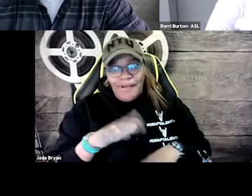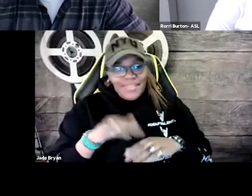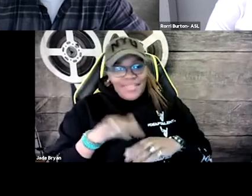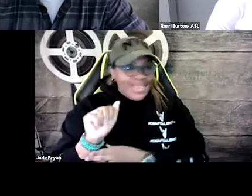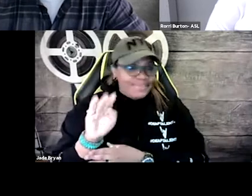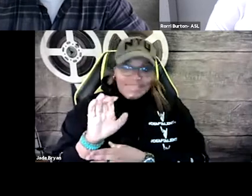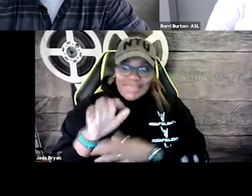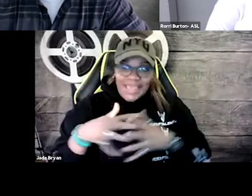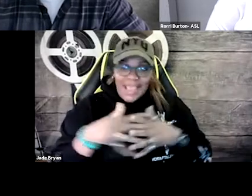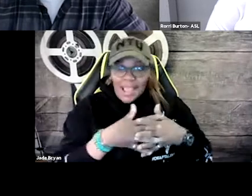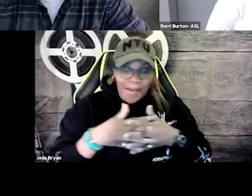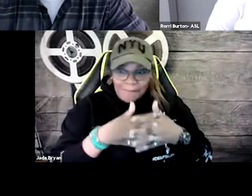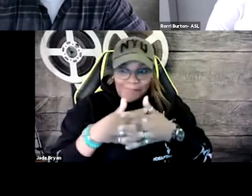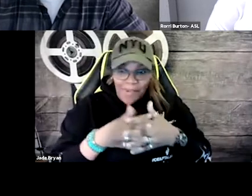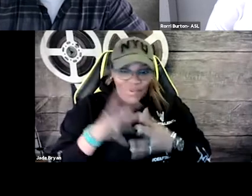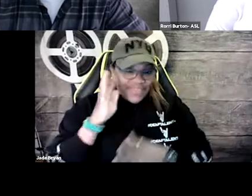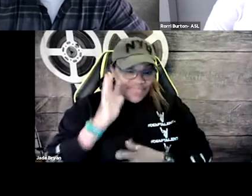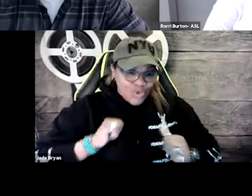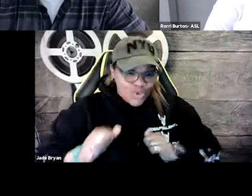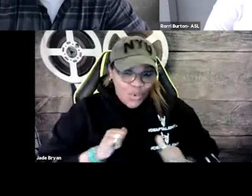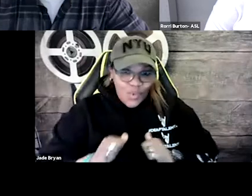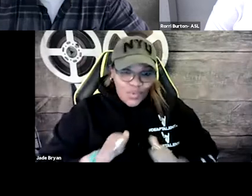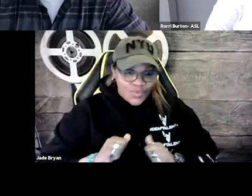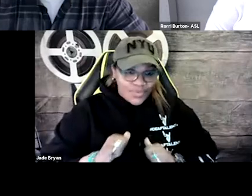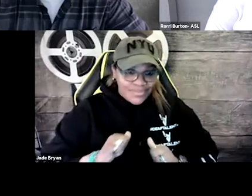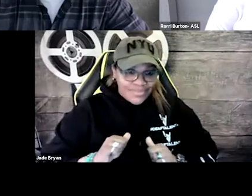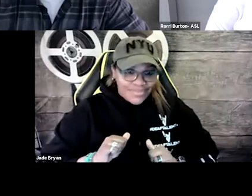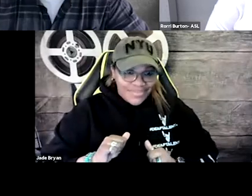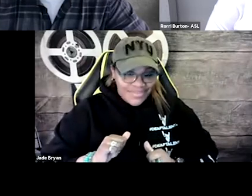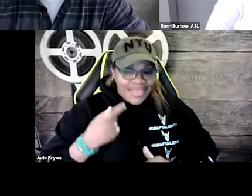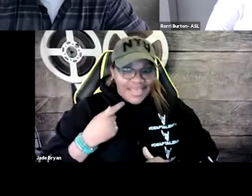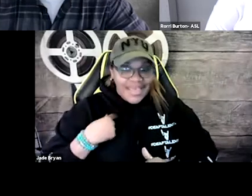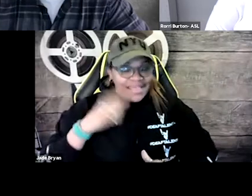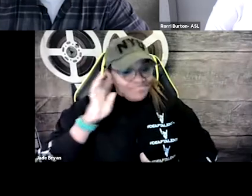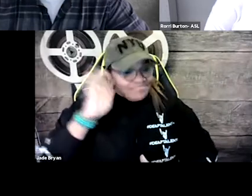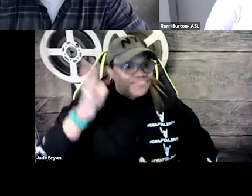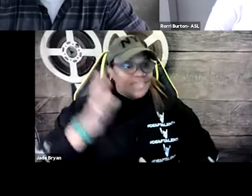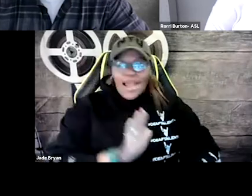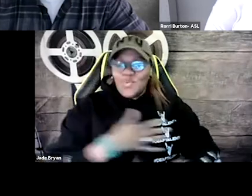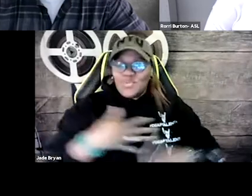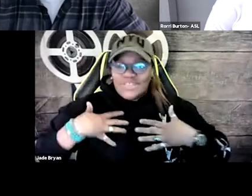It would appear on the ABC for the Academy Award shows and things like that.